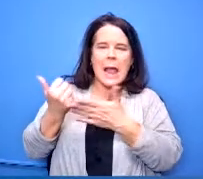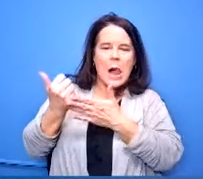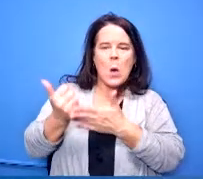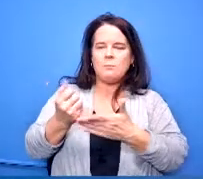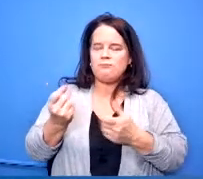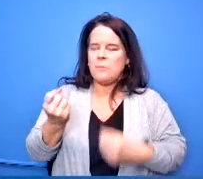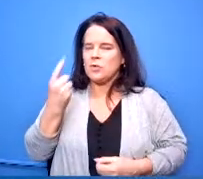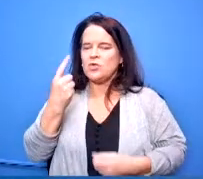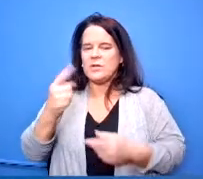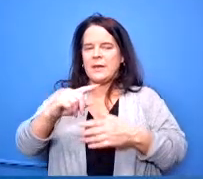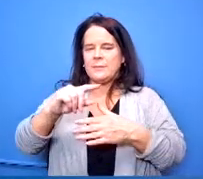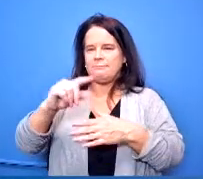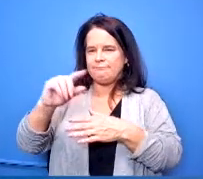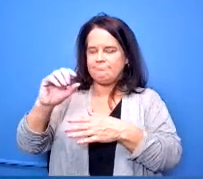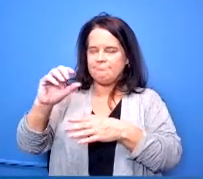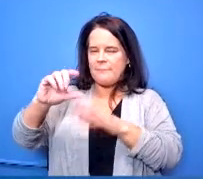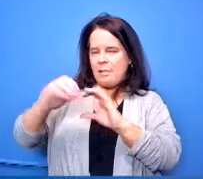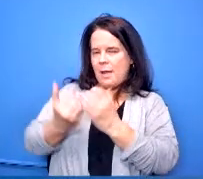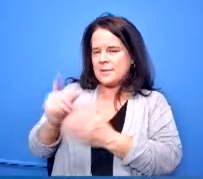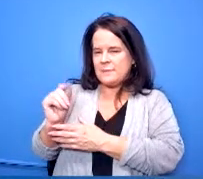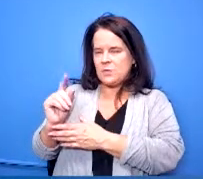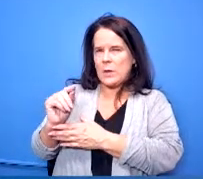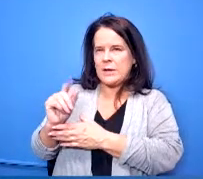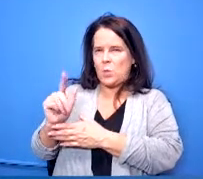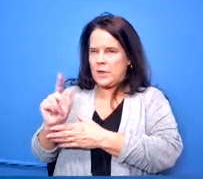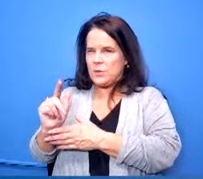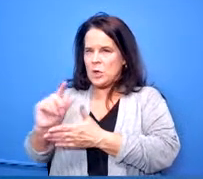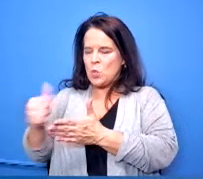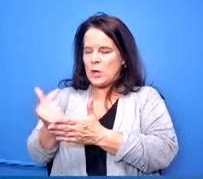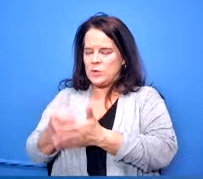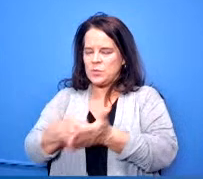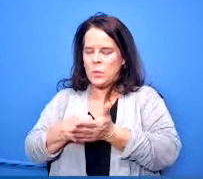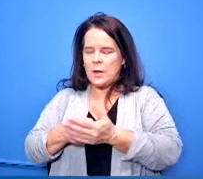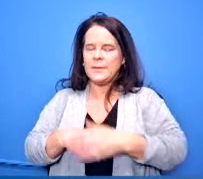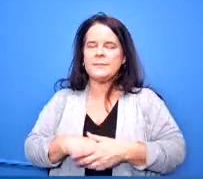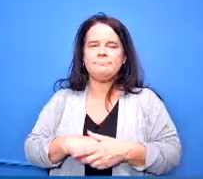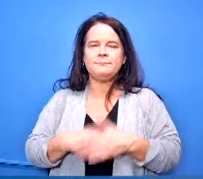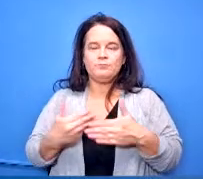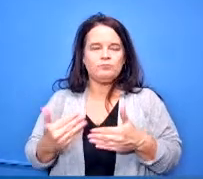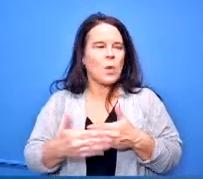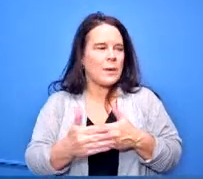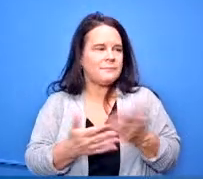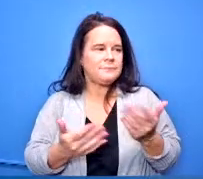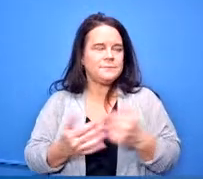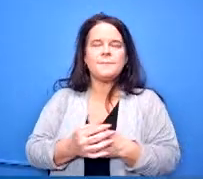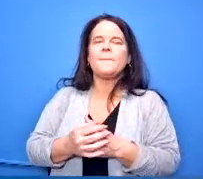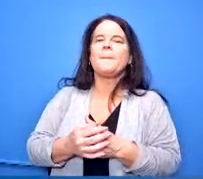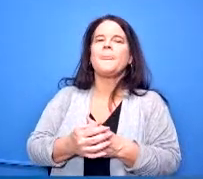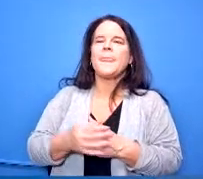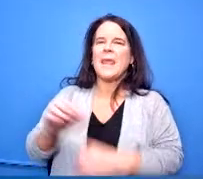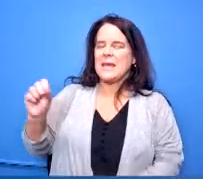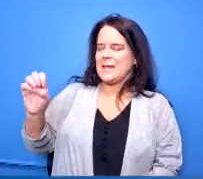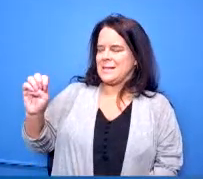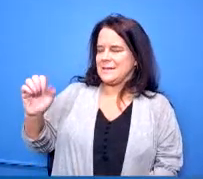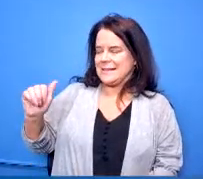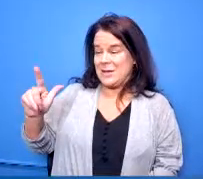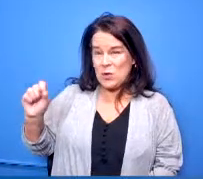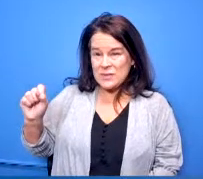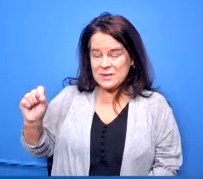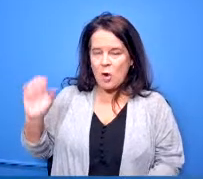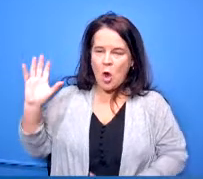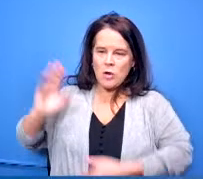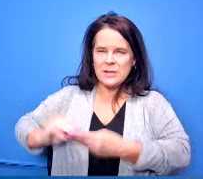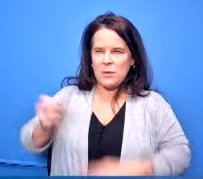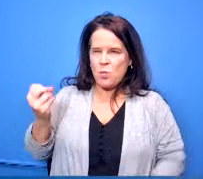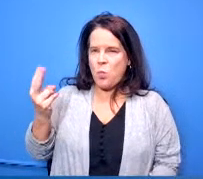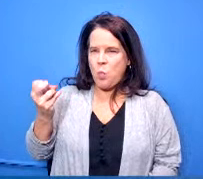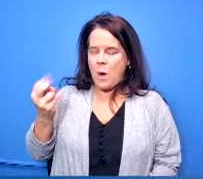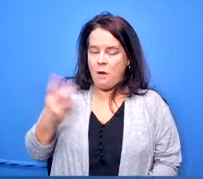requirements you can go ahead cherise so the seals those 12 seals like i said nine of them are are